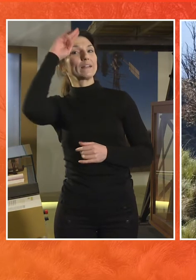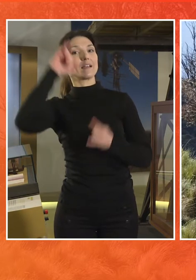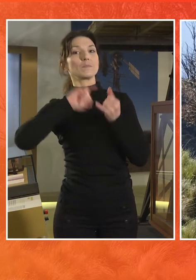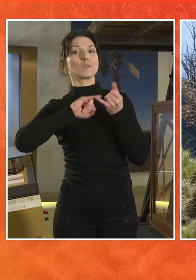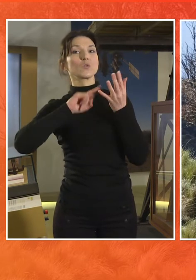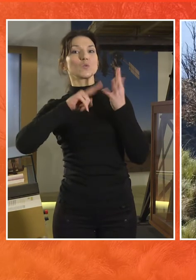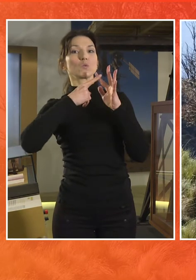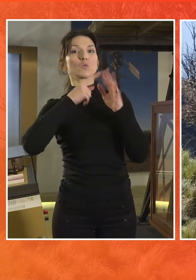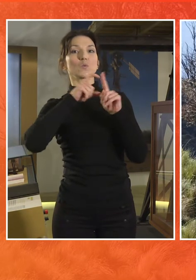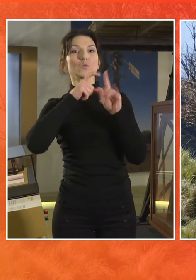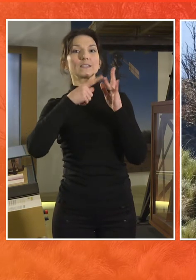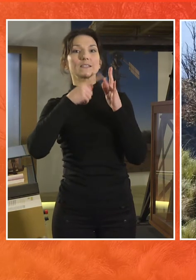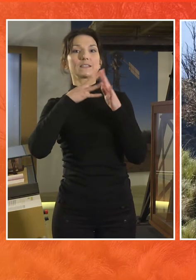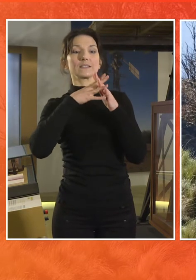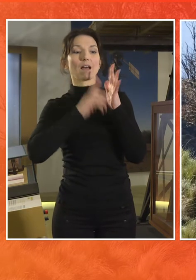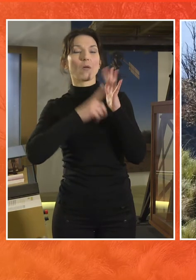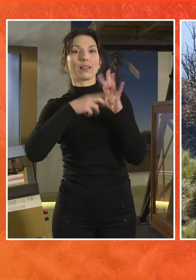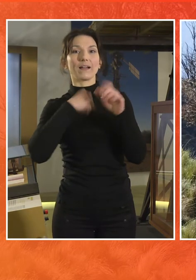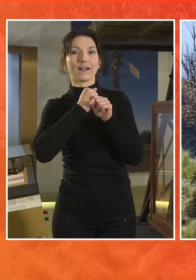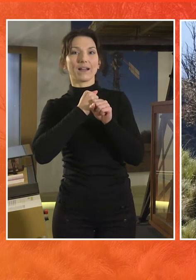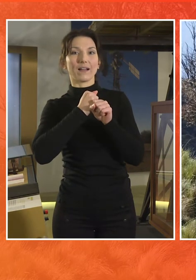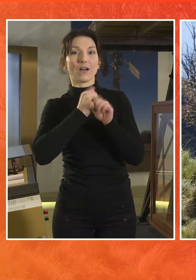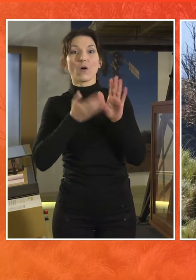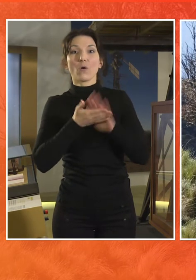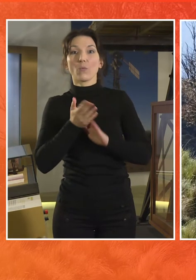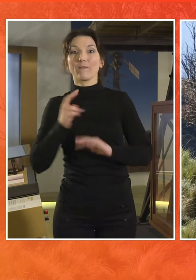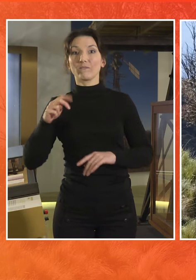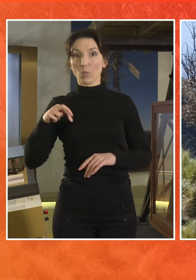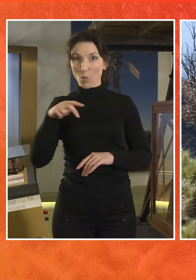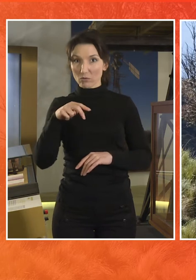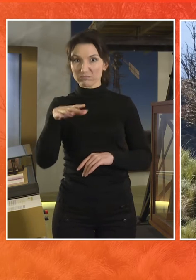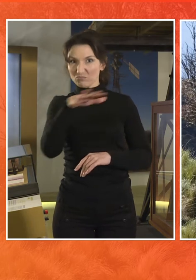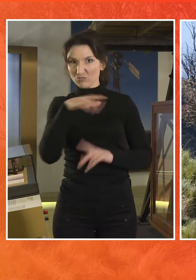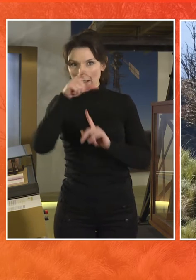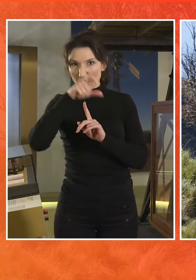Dowling was out for a walk in the countryside around Canberra when she